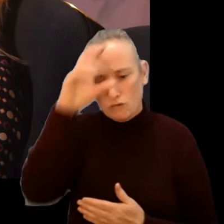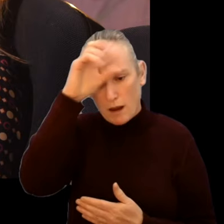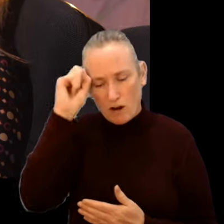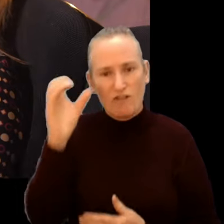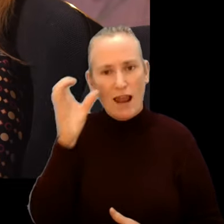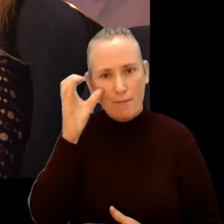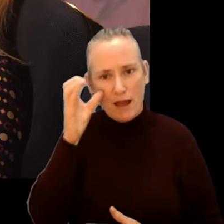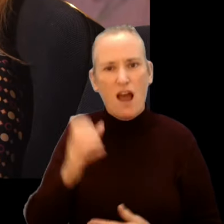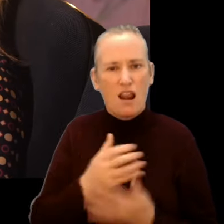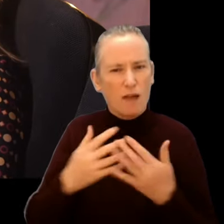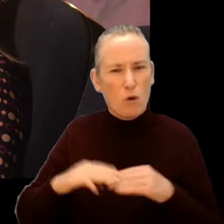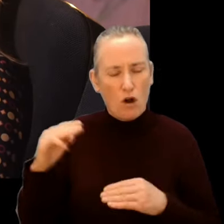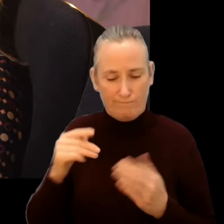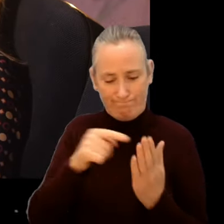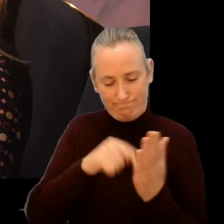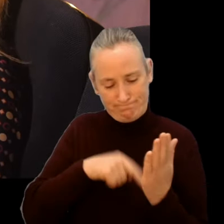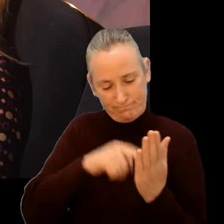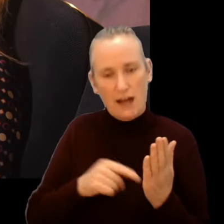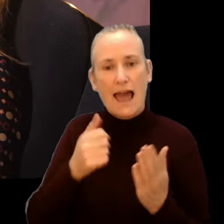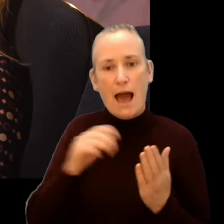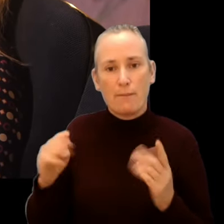and so much more, on our App and via our website.